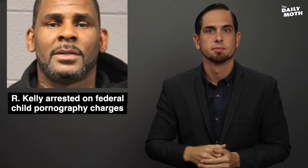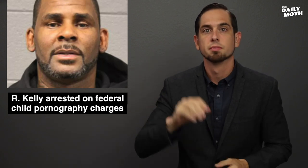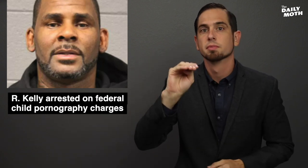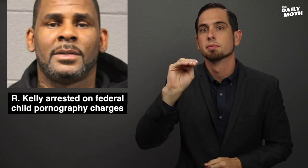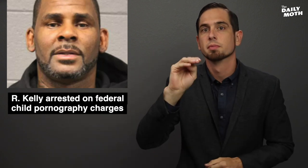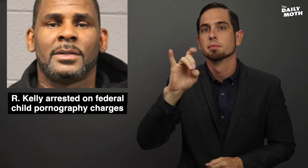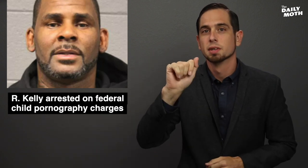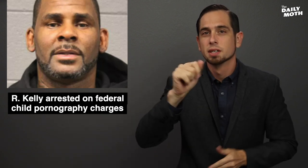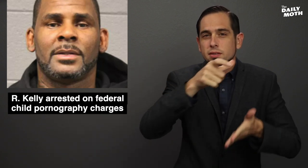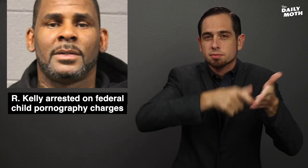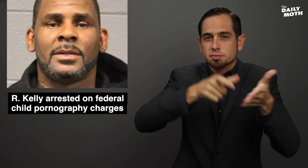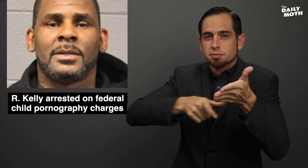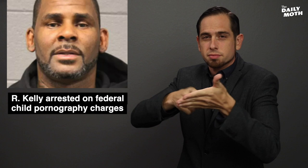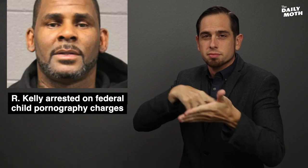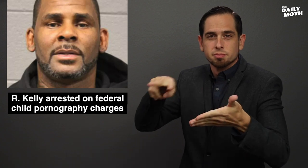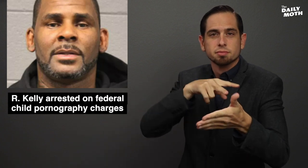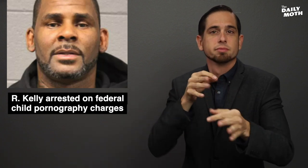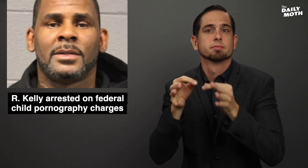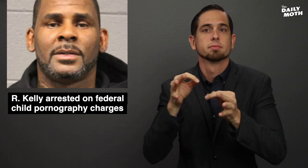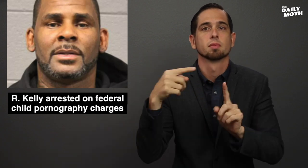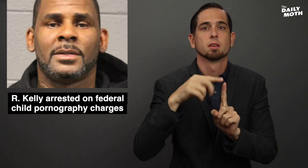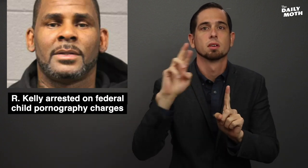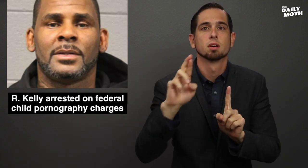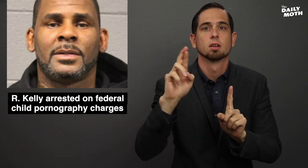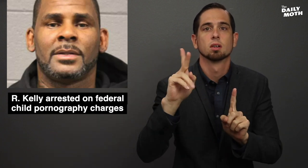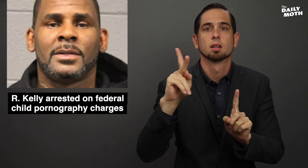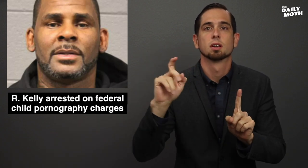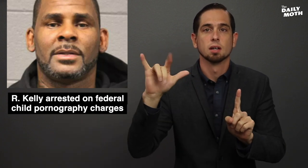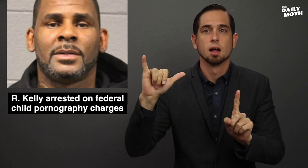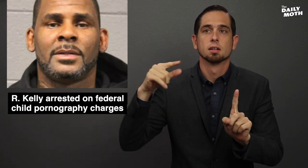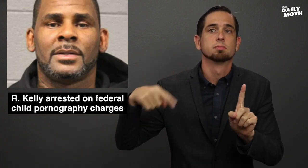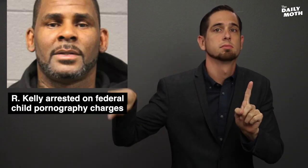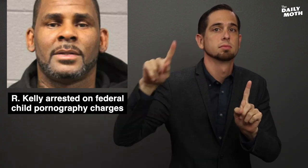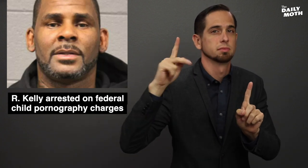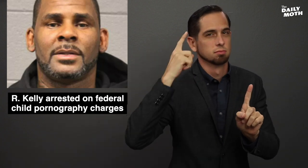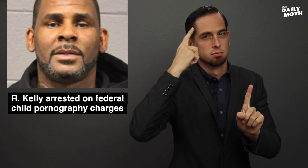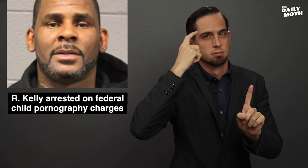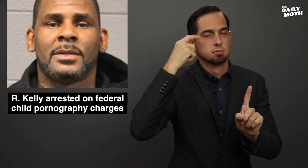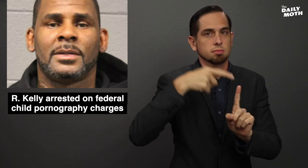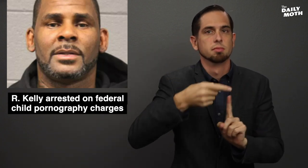Media reports explain that R. Kelly is suspected of